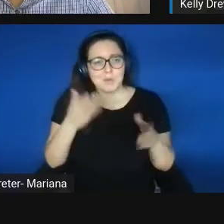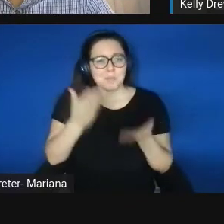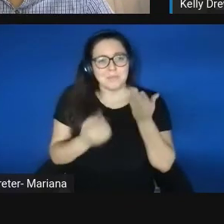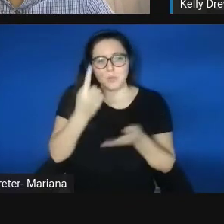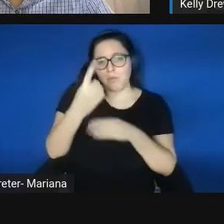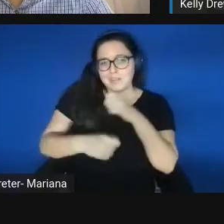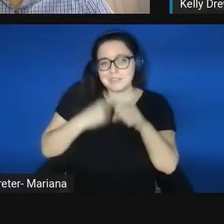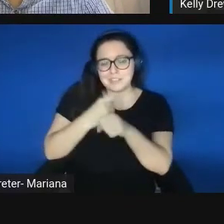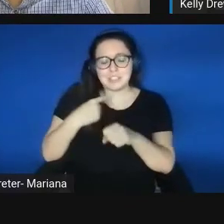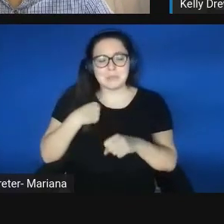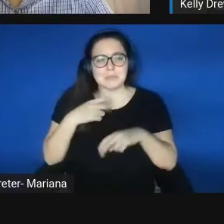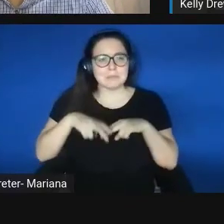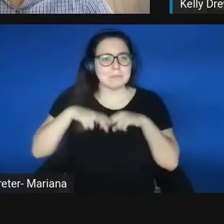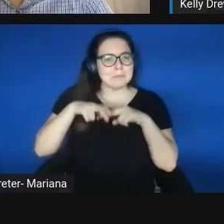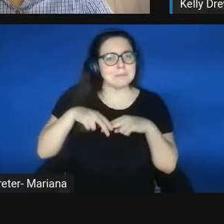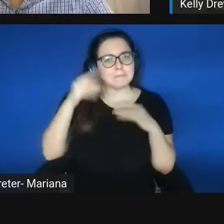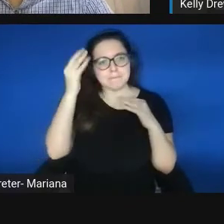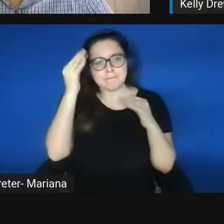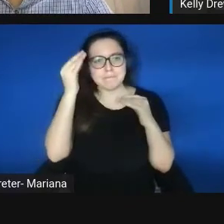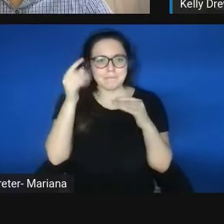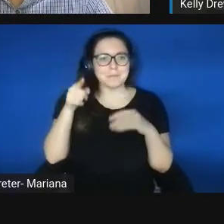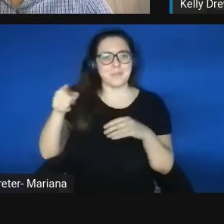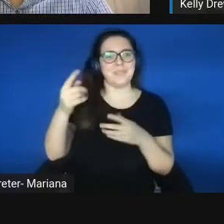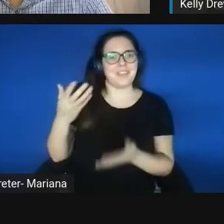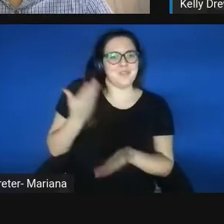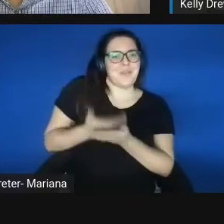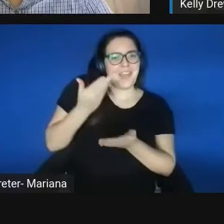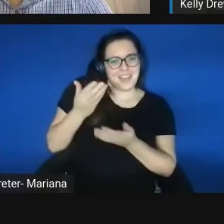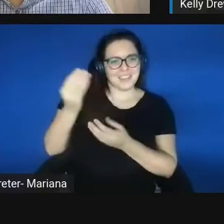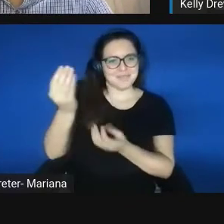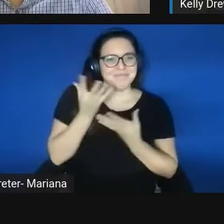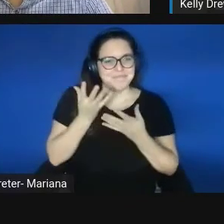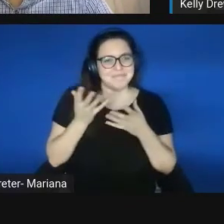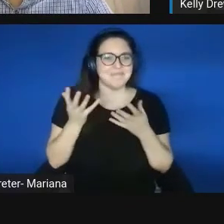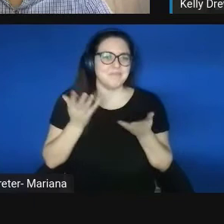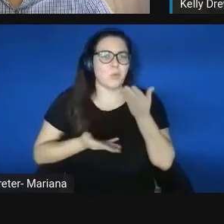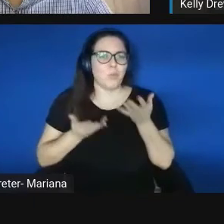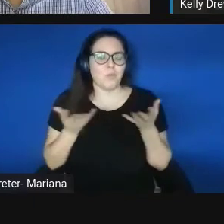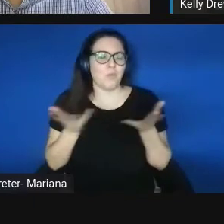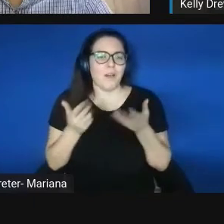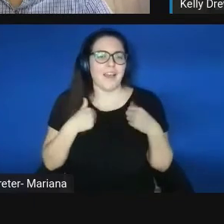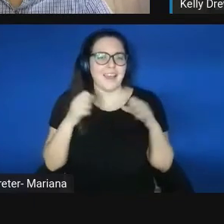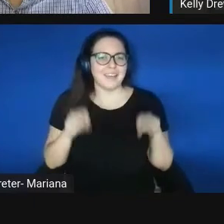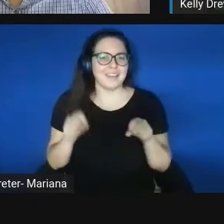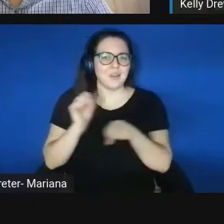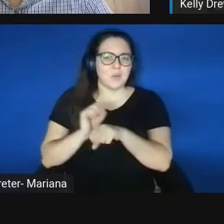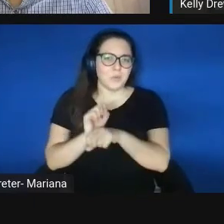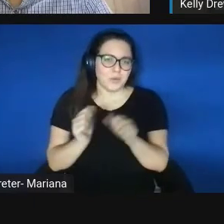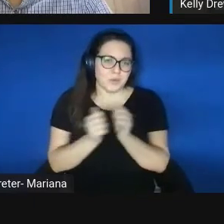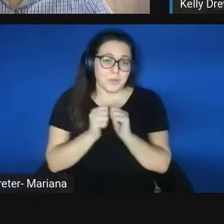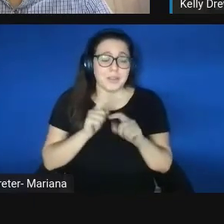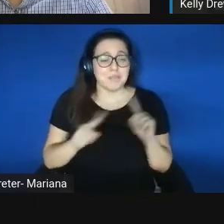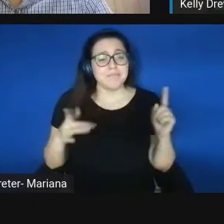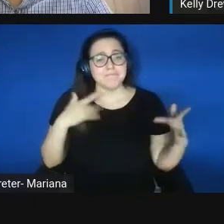until they came around to what I could work with, but it's exciting to see things develop,